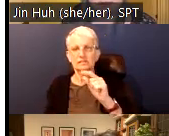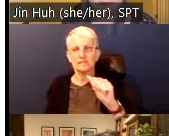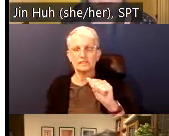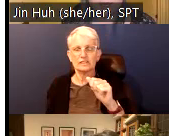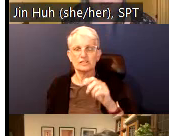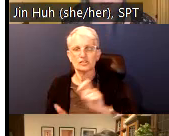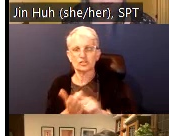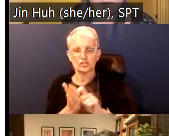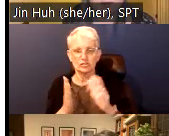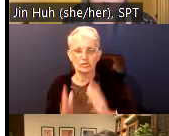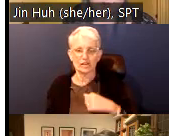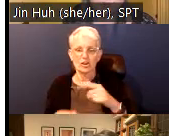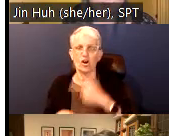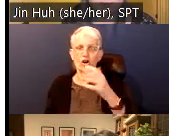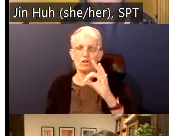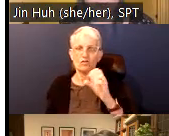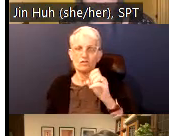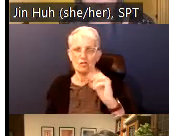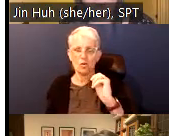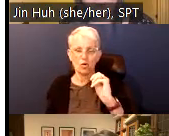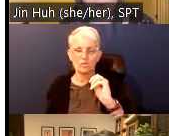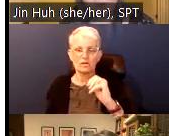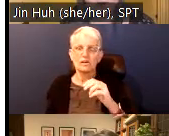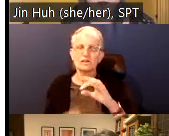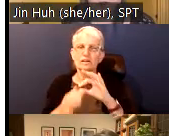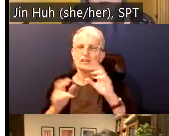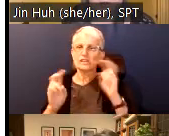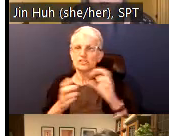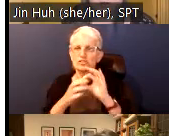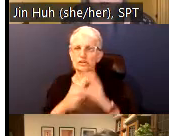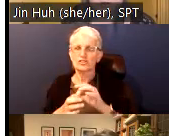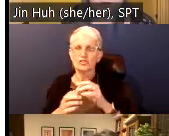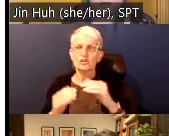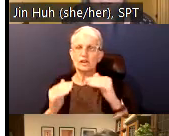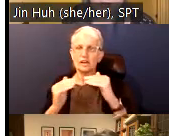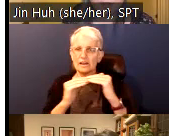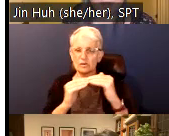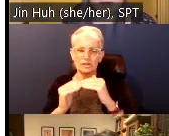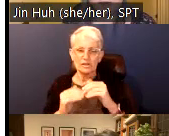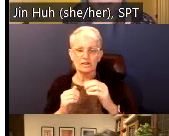by planning processes. It also considers how indigenous intellectual traditions including indigenous environmental